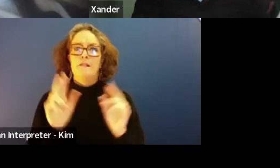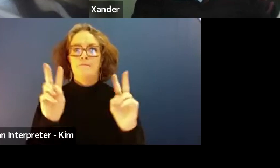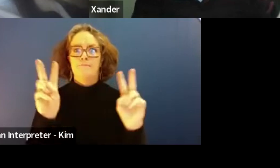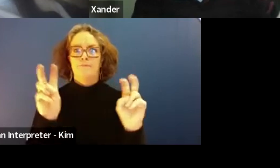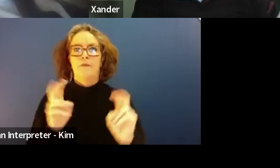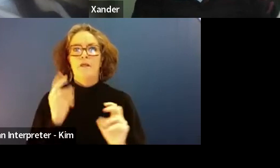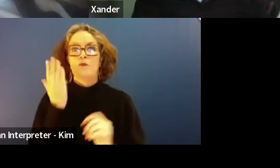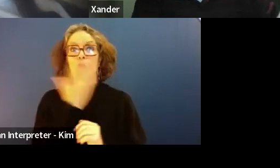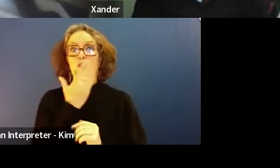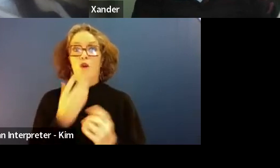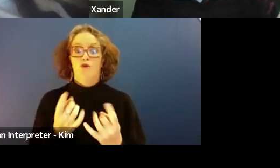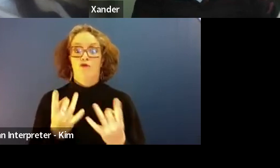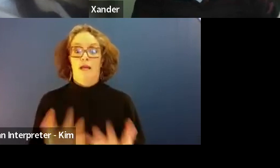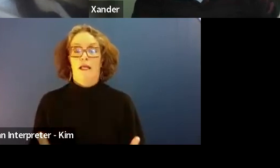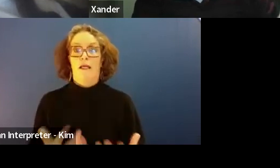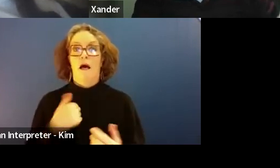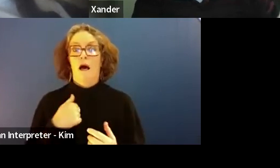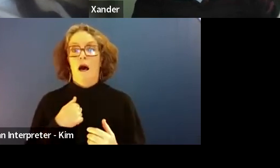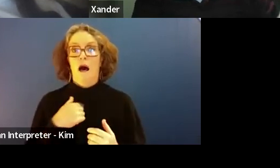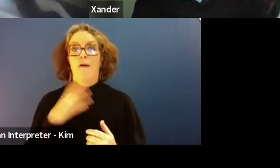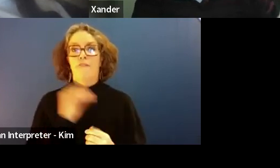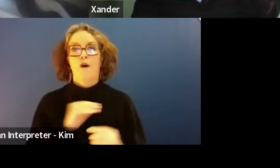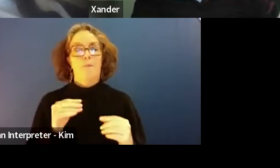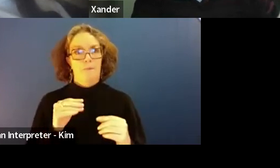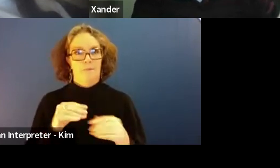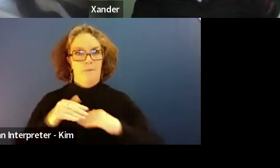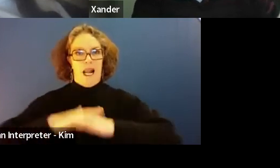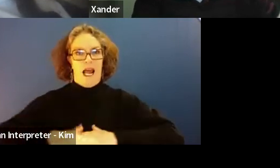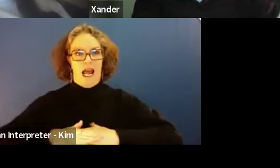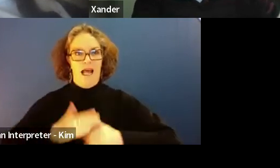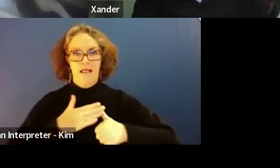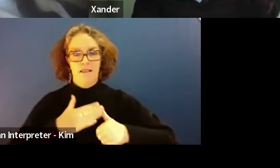I'm joining me today from the lens of the copy copy people.